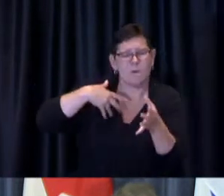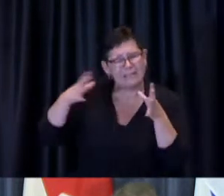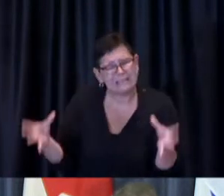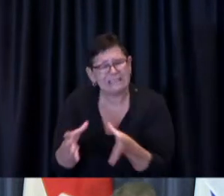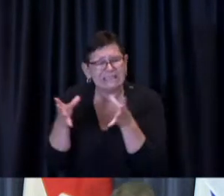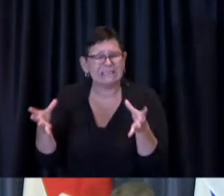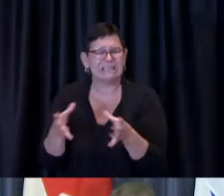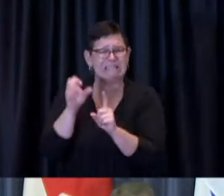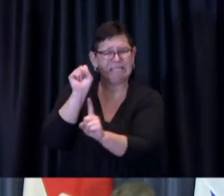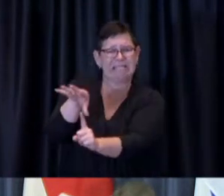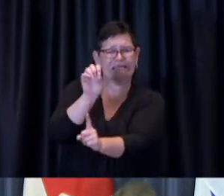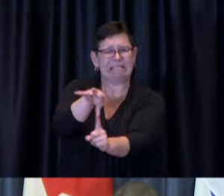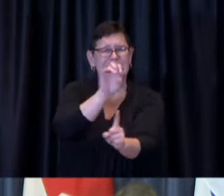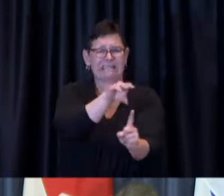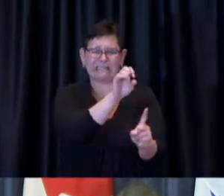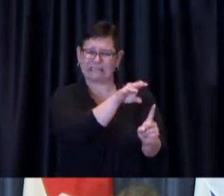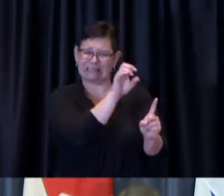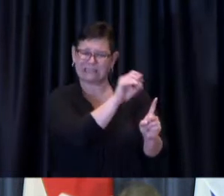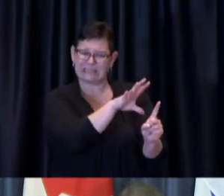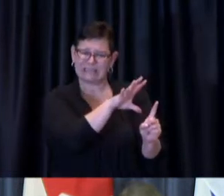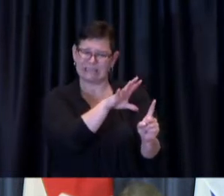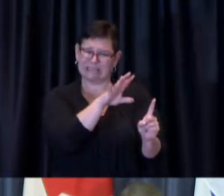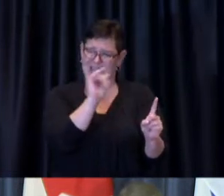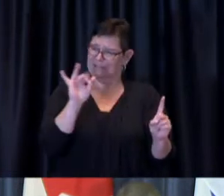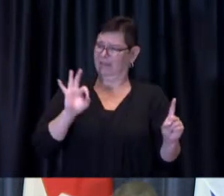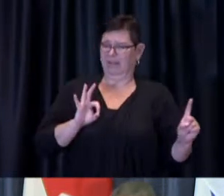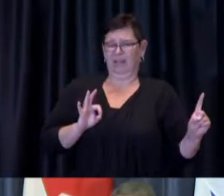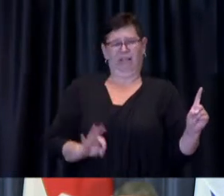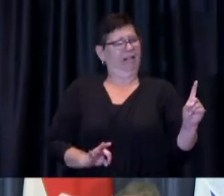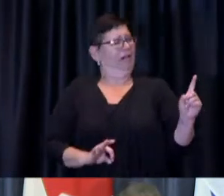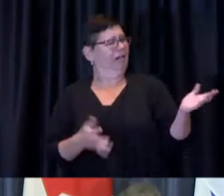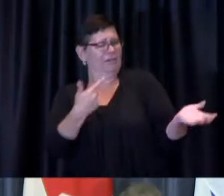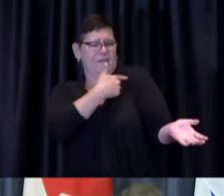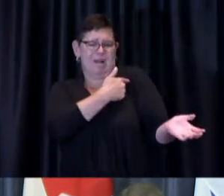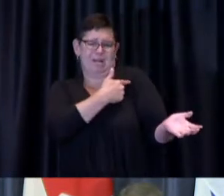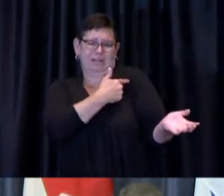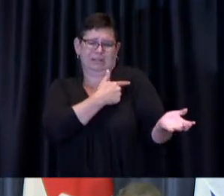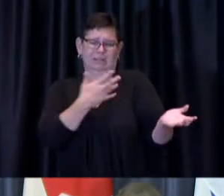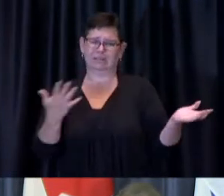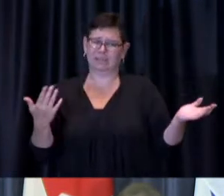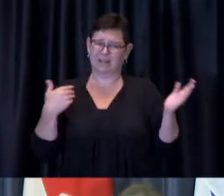protective benefit is there it is well documented that there's good science and good data behind